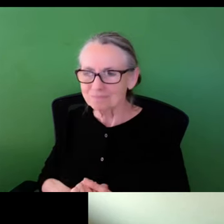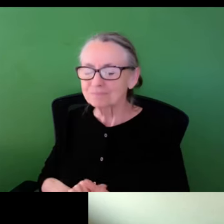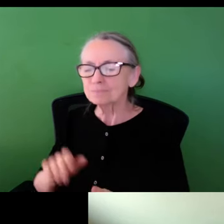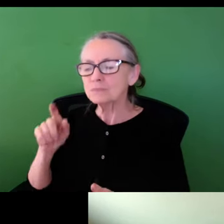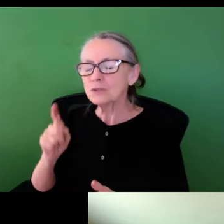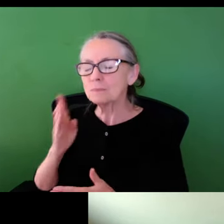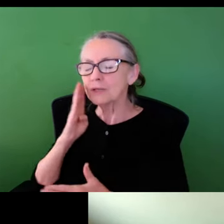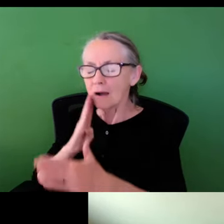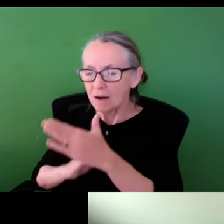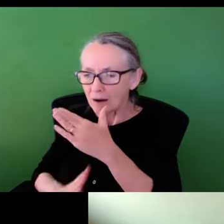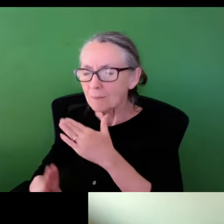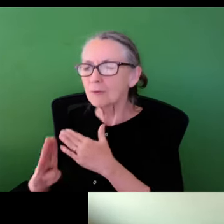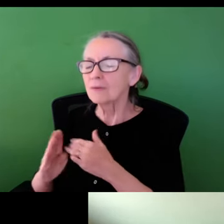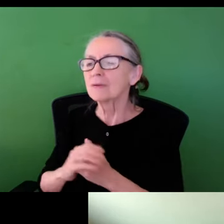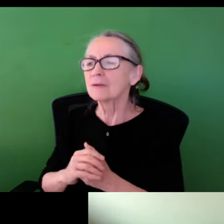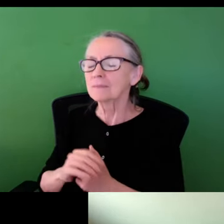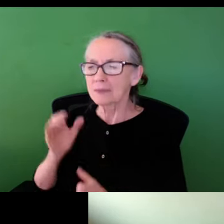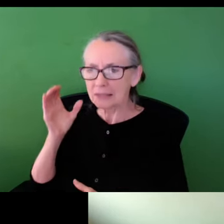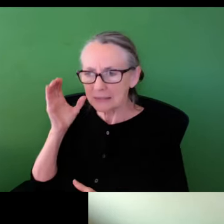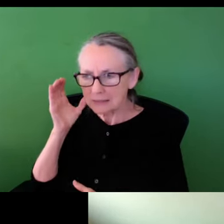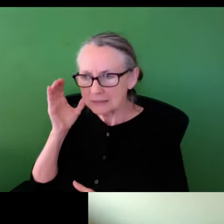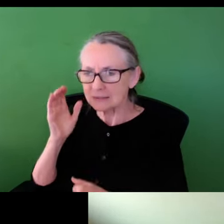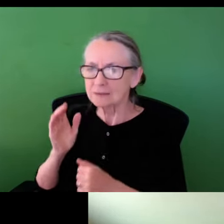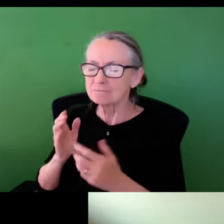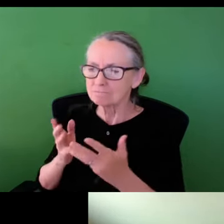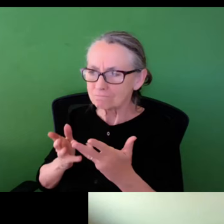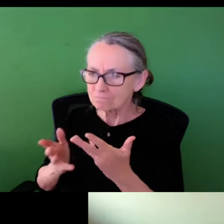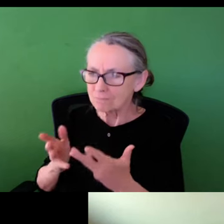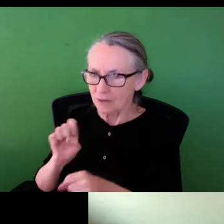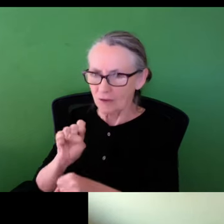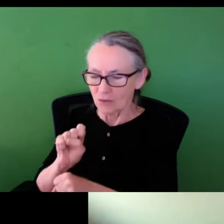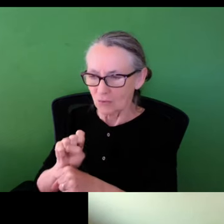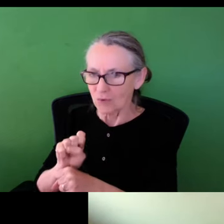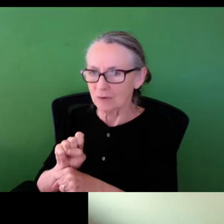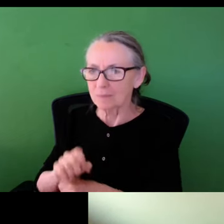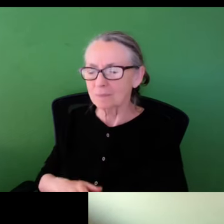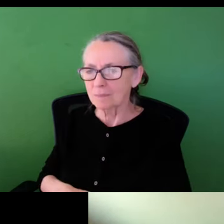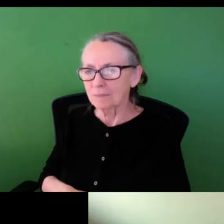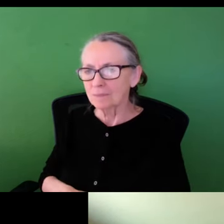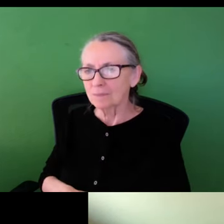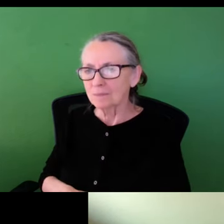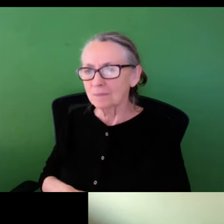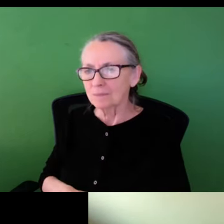single day is asinine, right? We need to humble ourselves and have a little humility in the work that we do